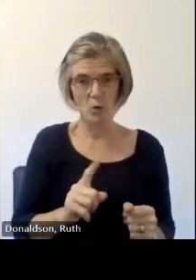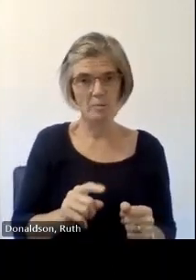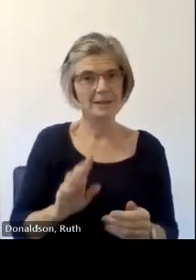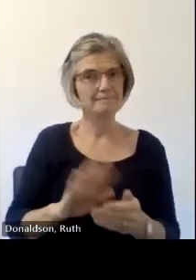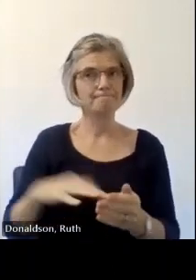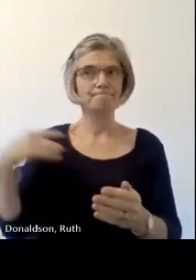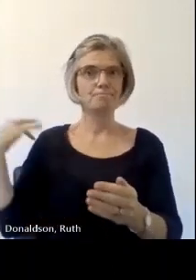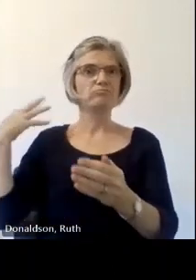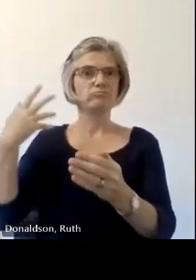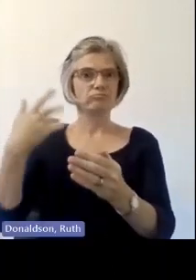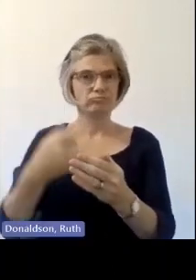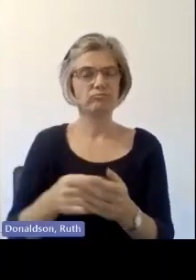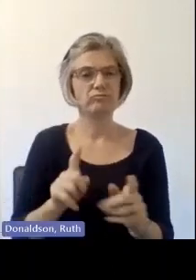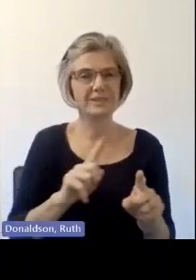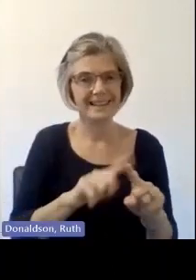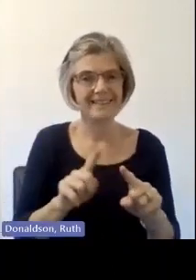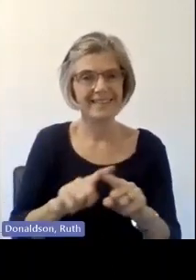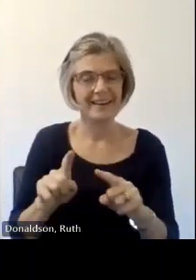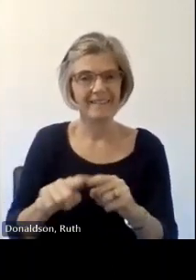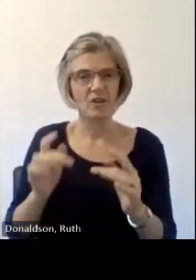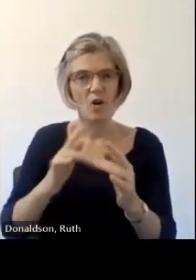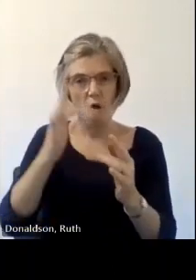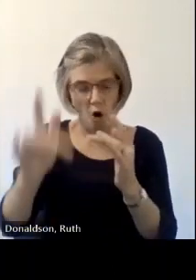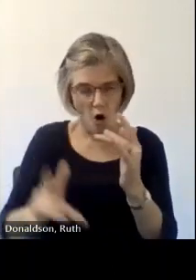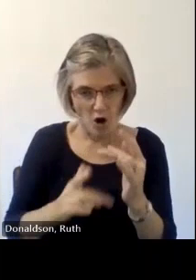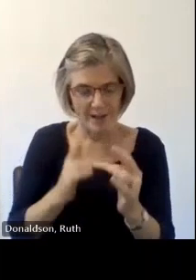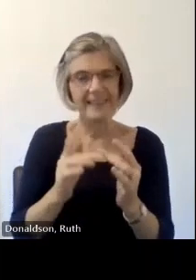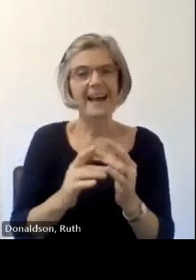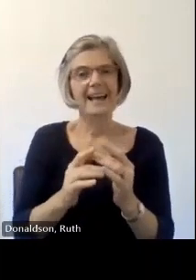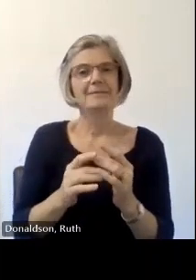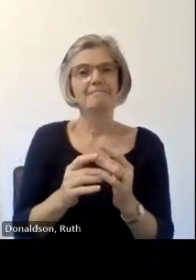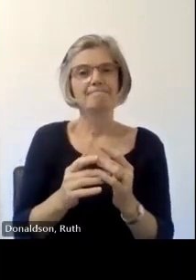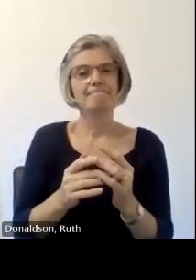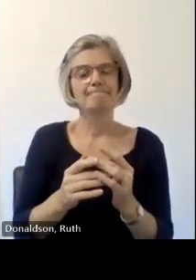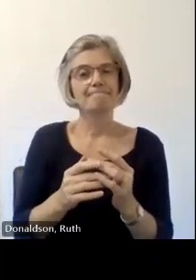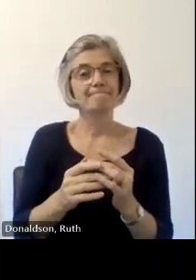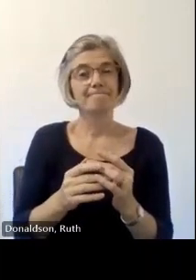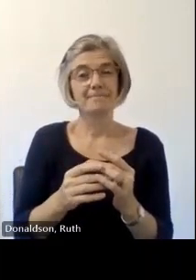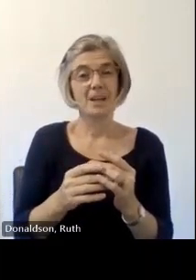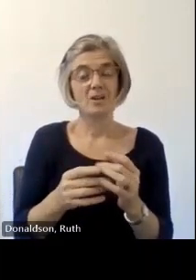and Cara joining us online who have been part of this conference for a very long time this was just